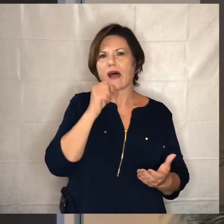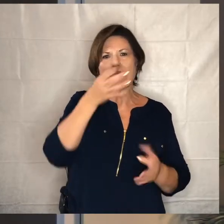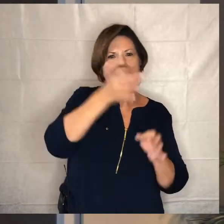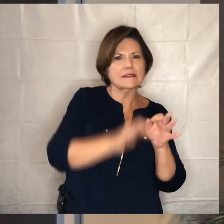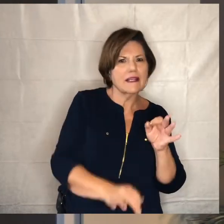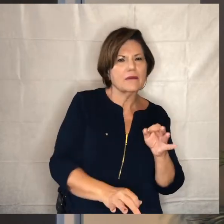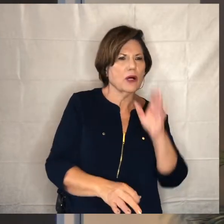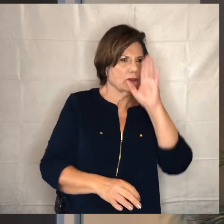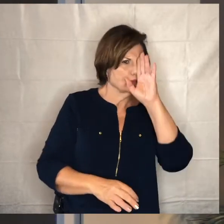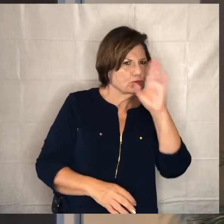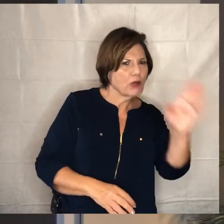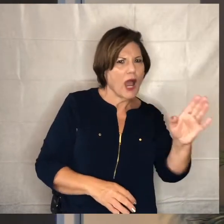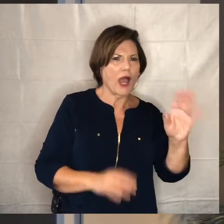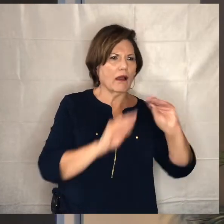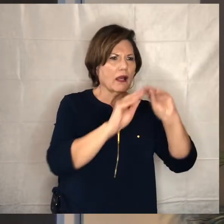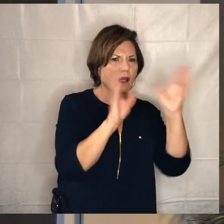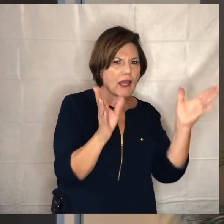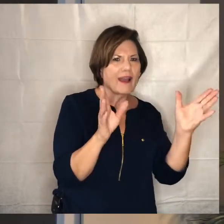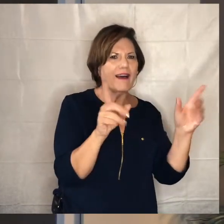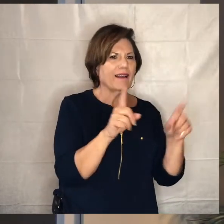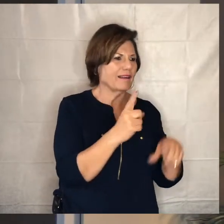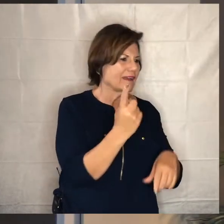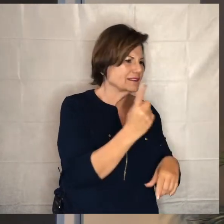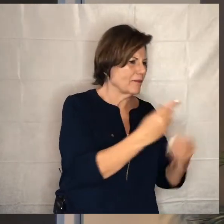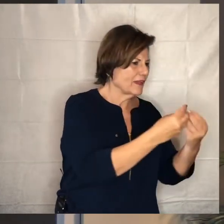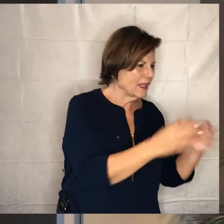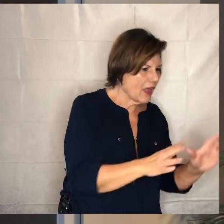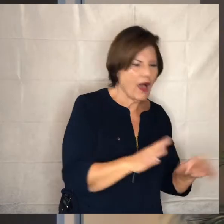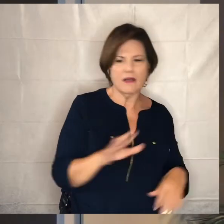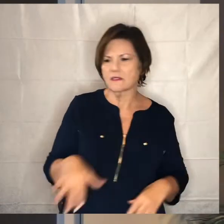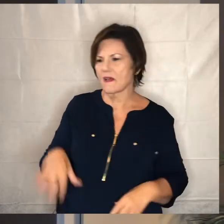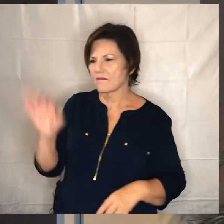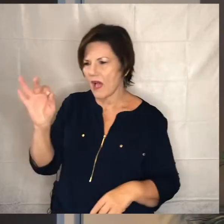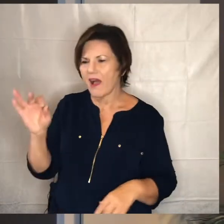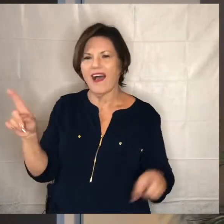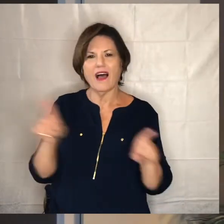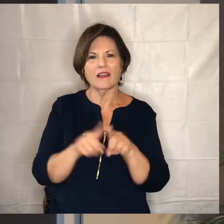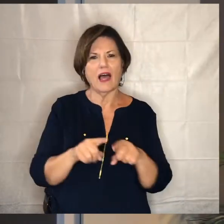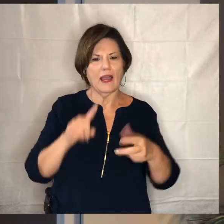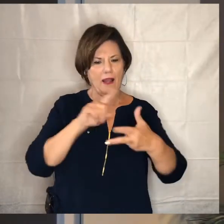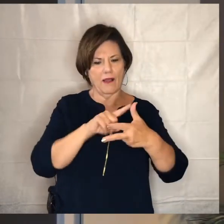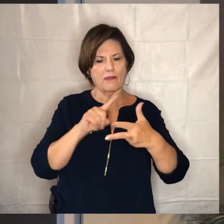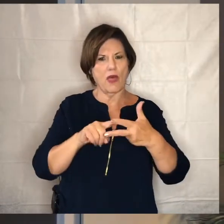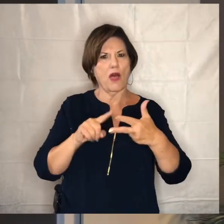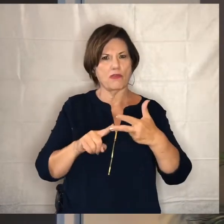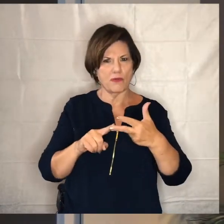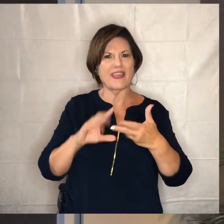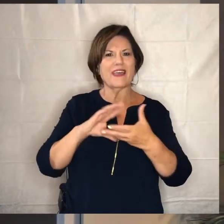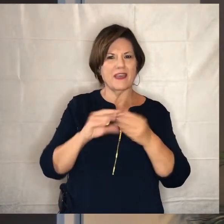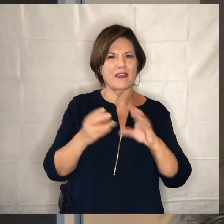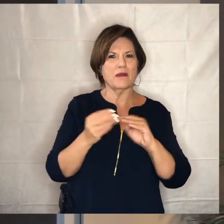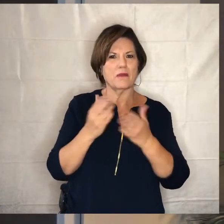straightforward as something was lost and something was found as we find in the three parables that are right before this in chapter 15